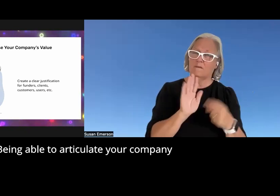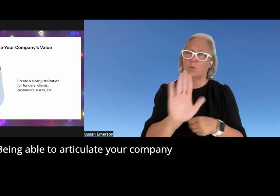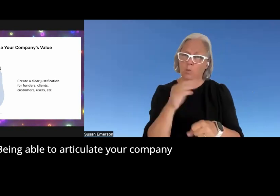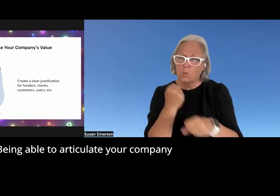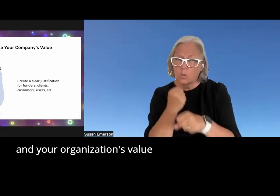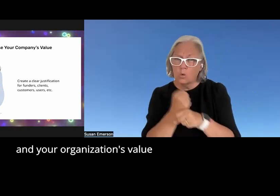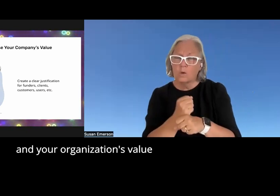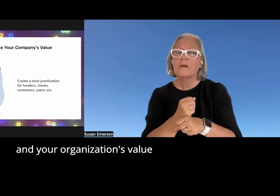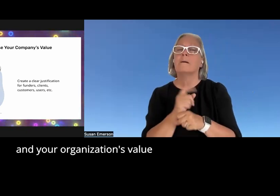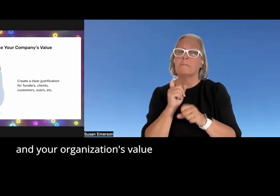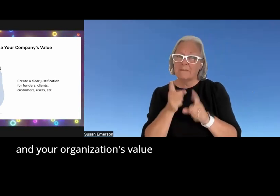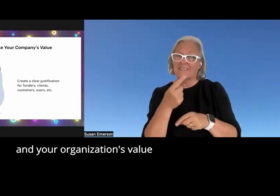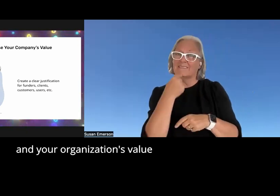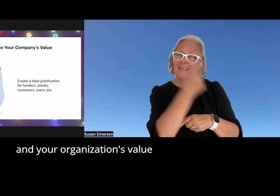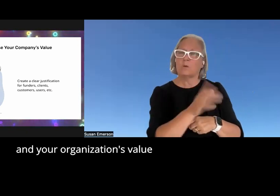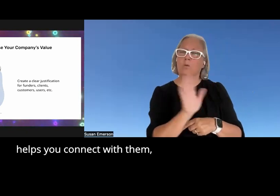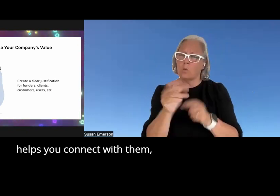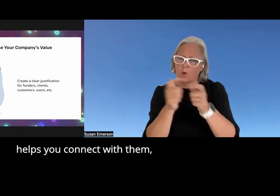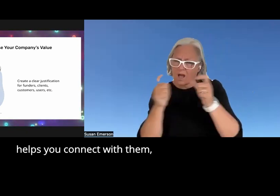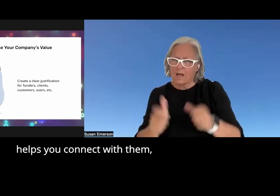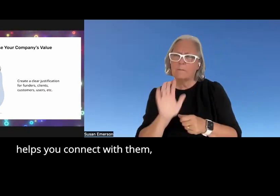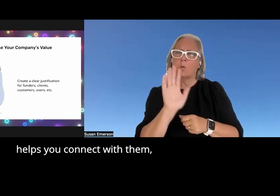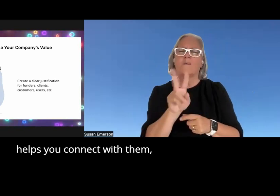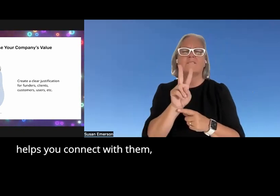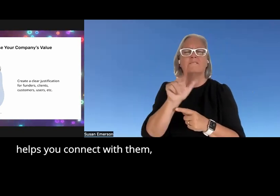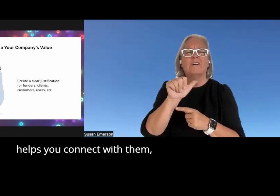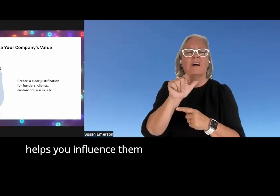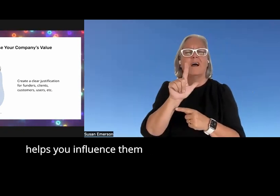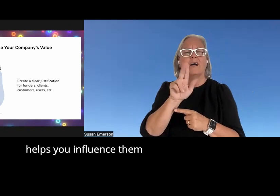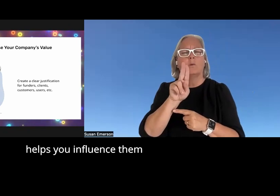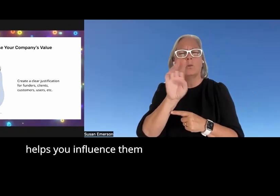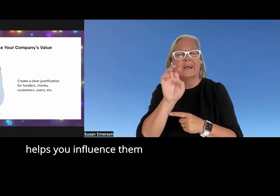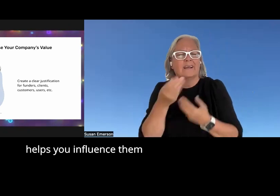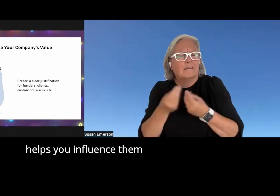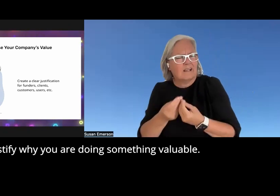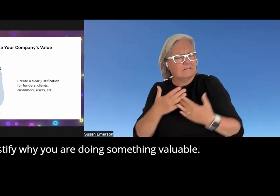your company and your organization's value helps you connect with them helps you influence them and